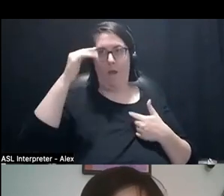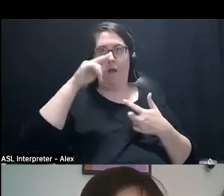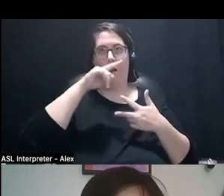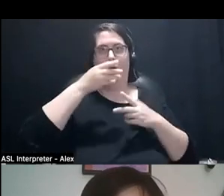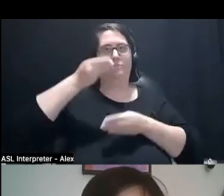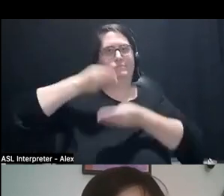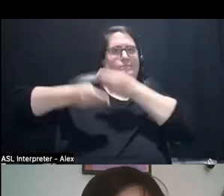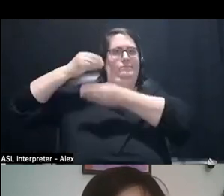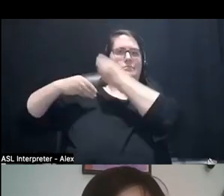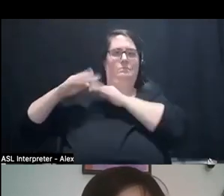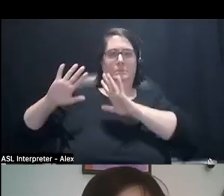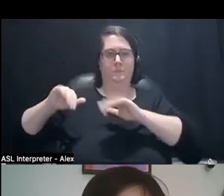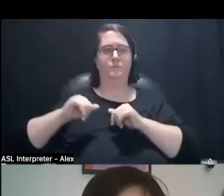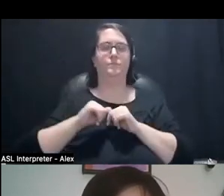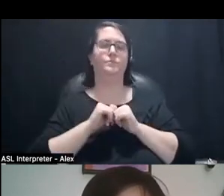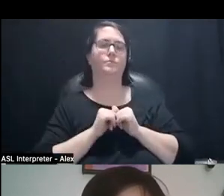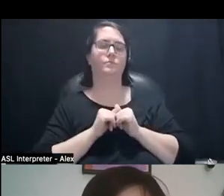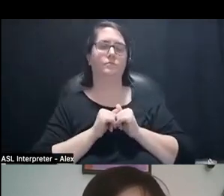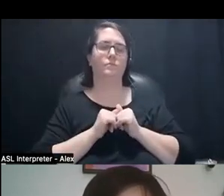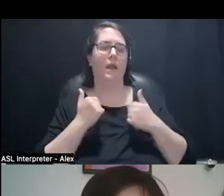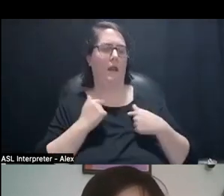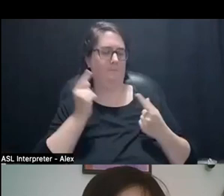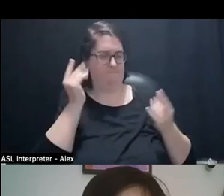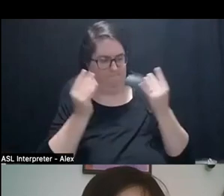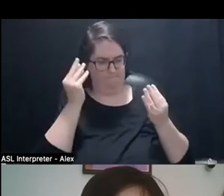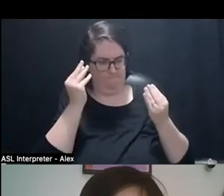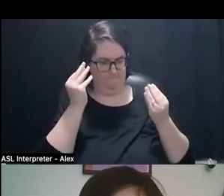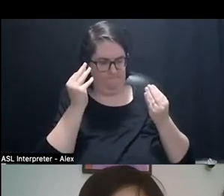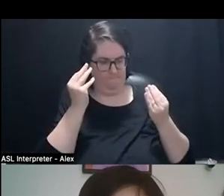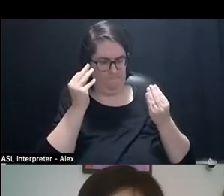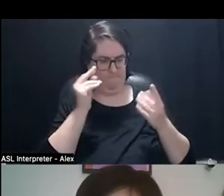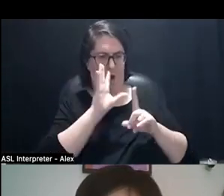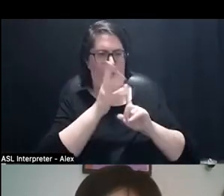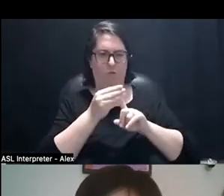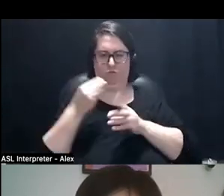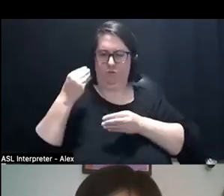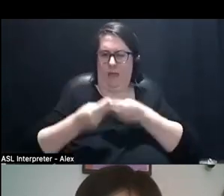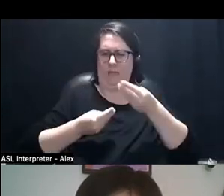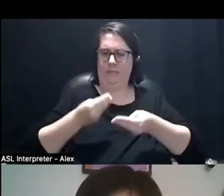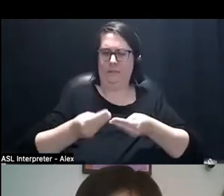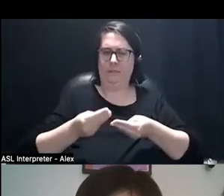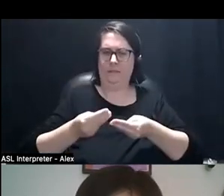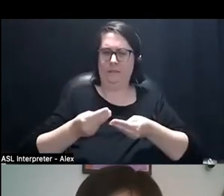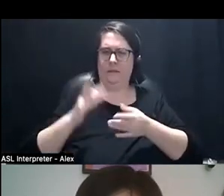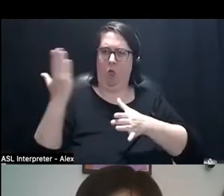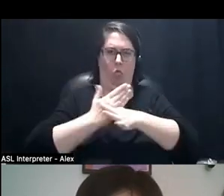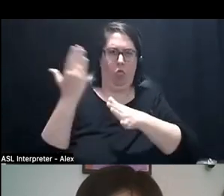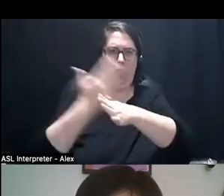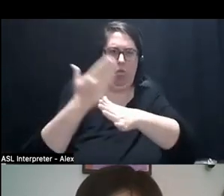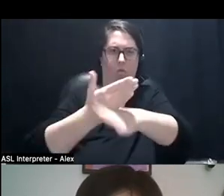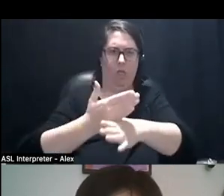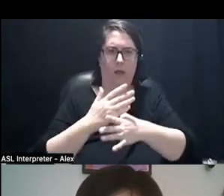And I was thinking about cultural legacies and how they're disrupted, already.